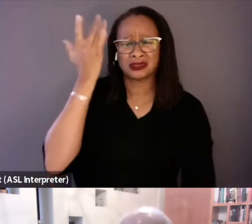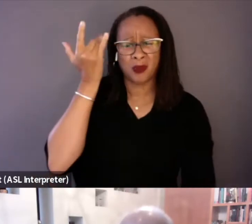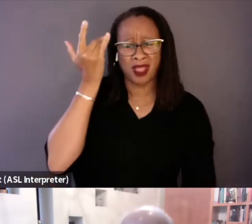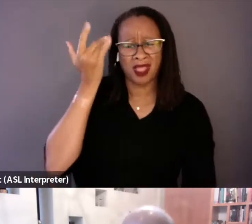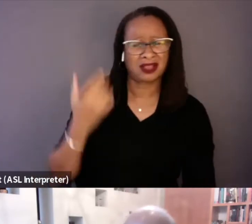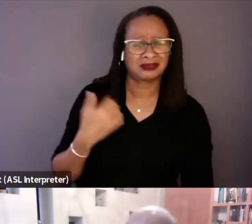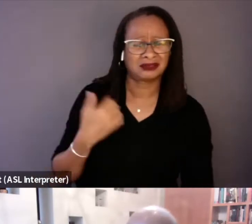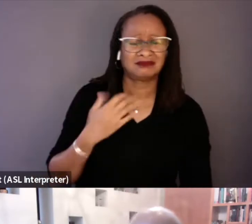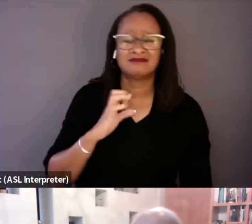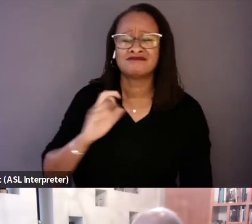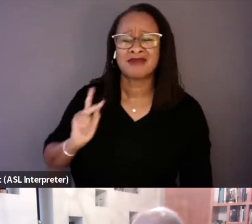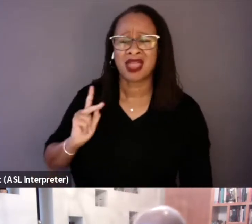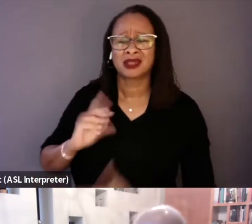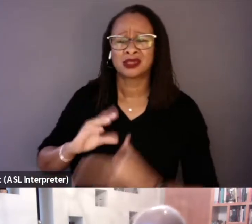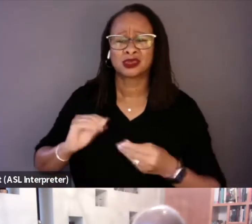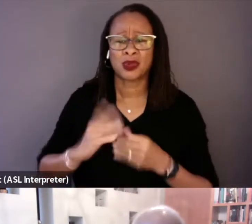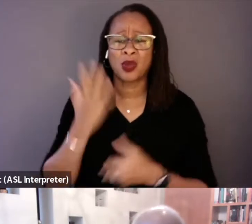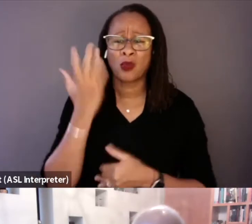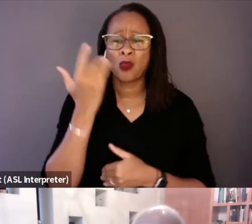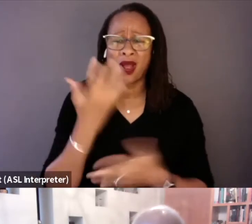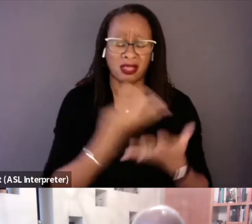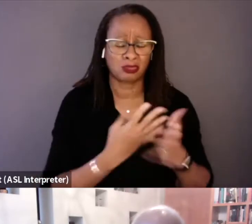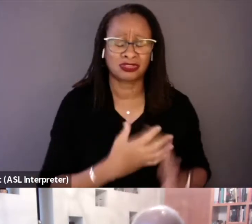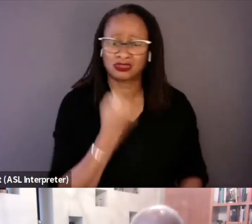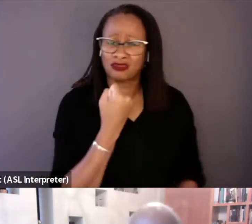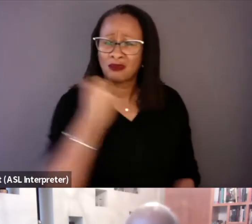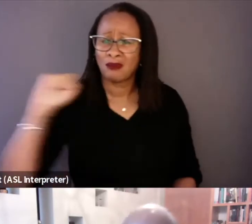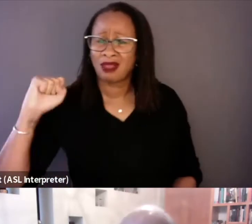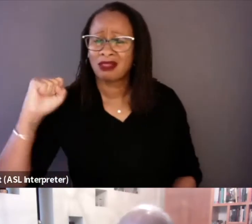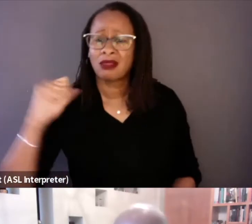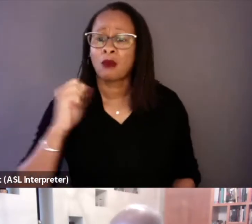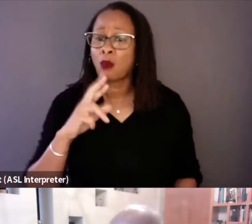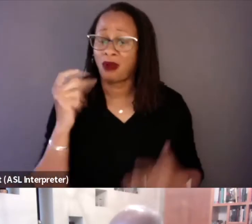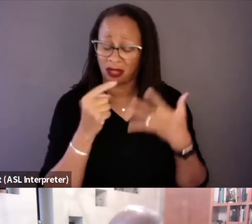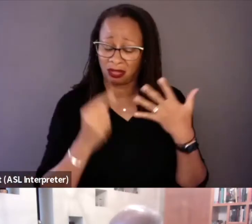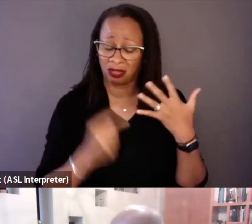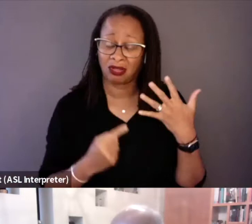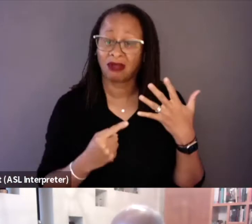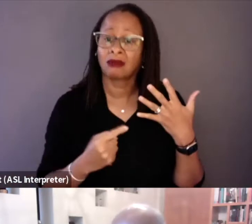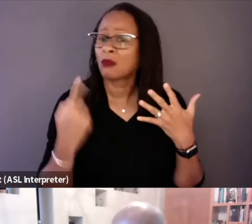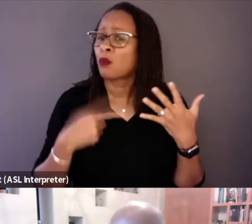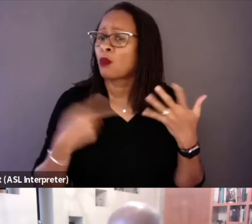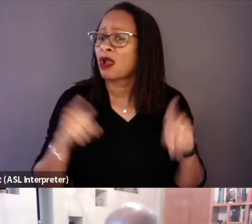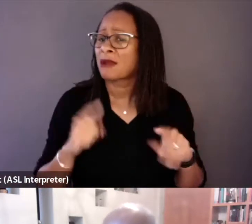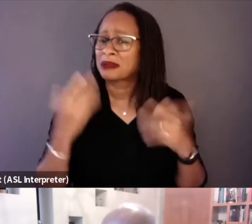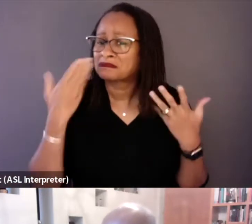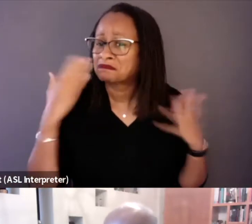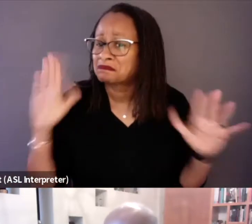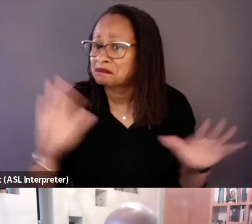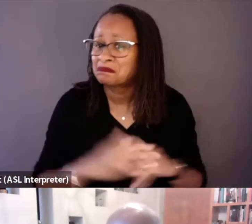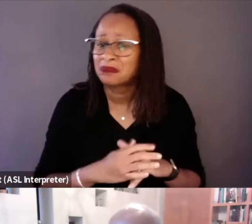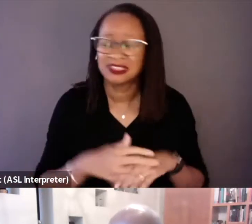the prisoners rebelled or the details of what happened. I just knew the general outlines.